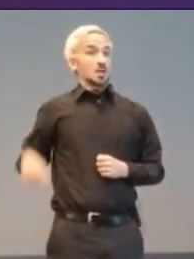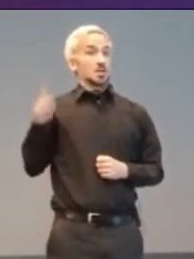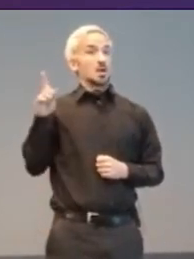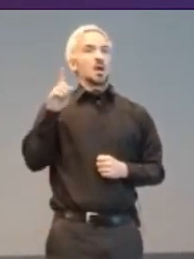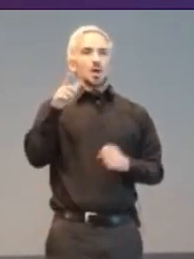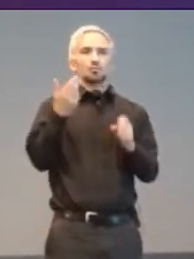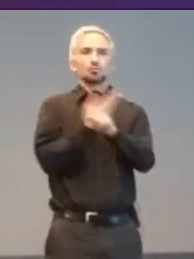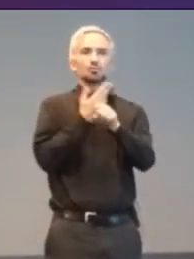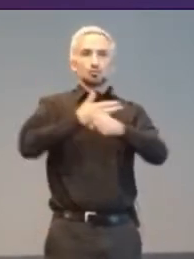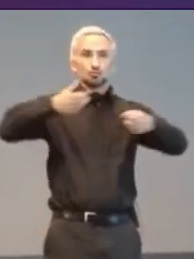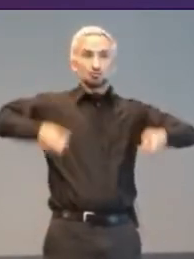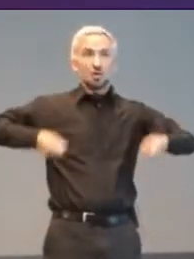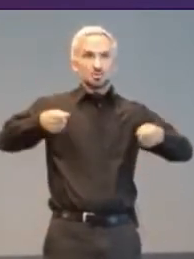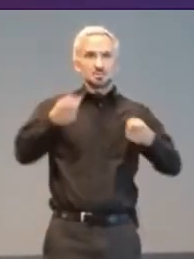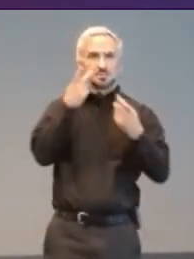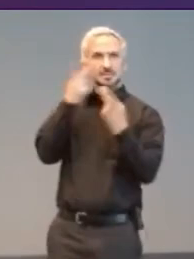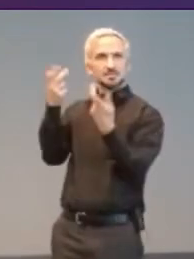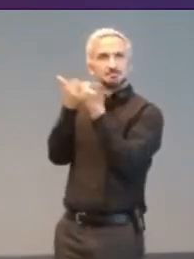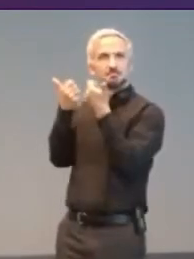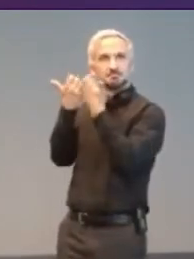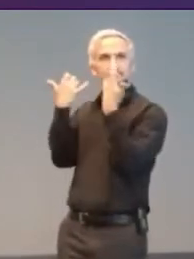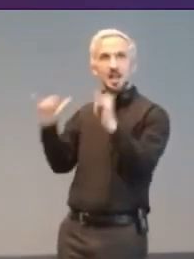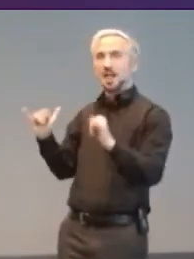"Give it your best shot!"